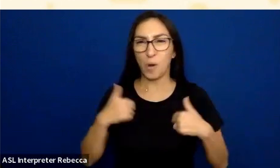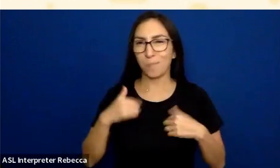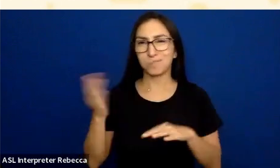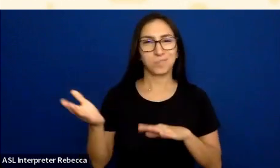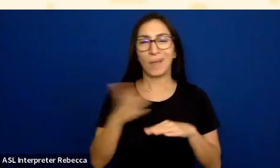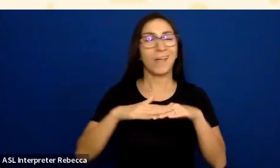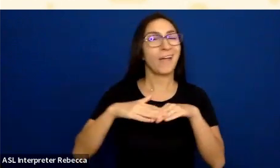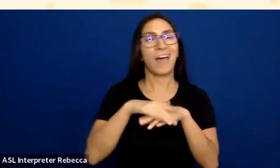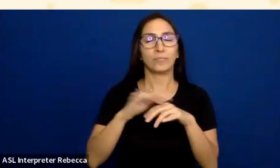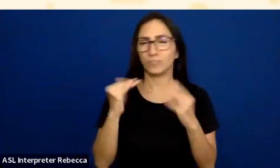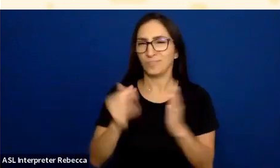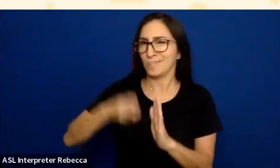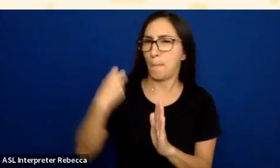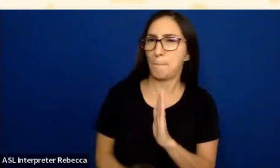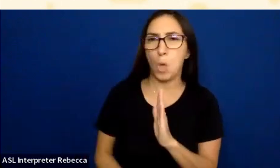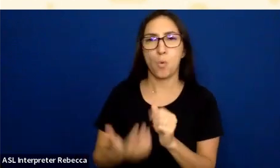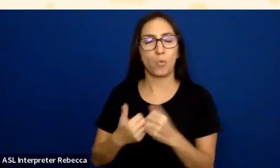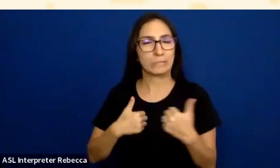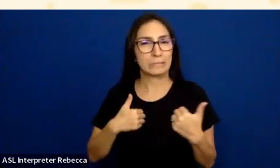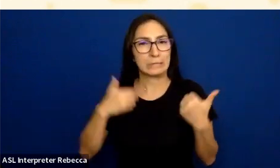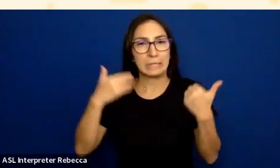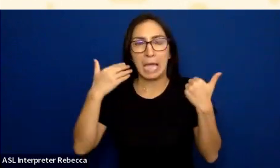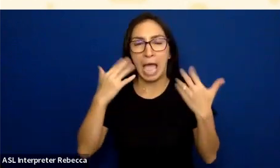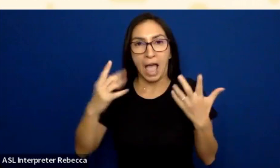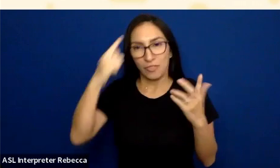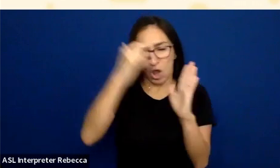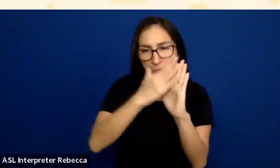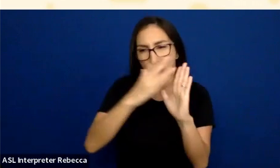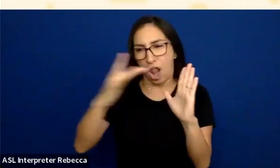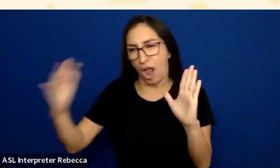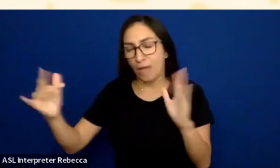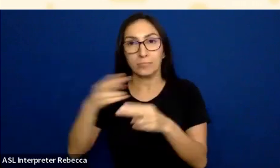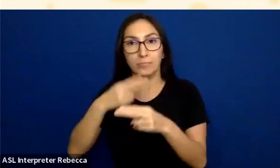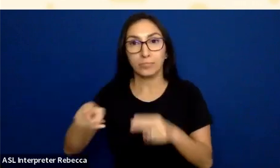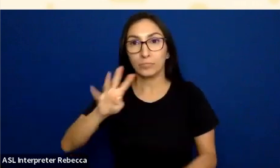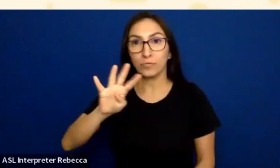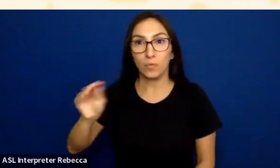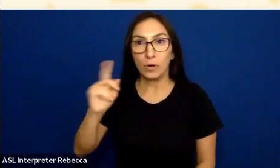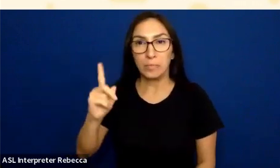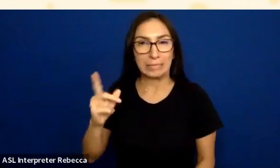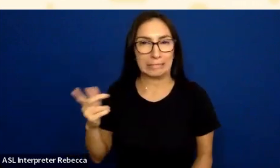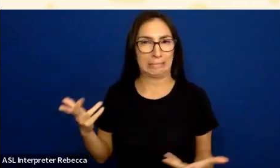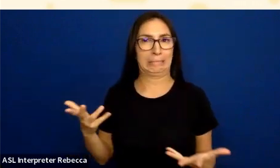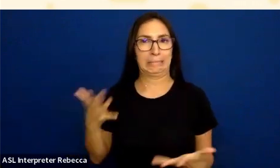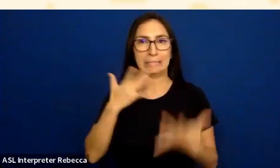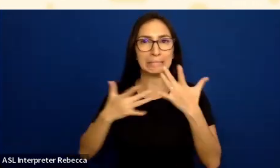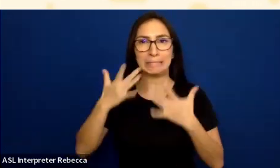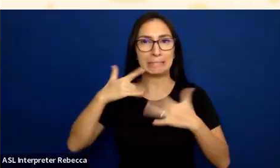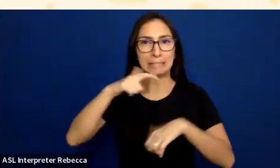I do not know what I was thinking trying to cover all this in 40 minutes, but I am going do the best that I can.